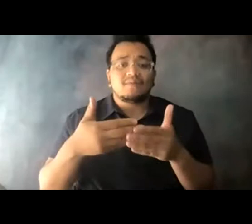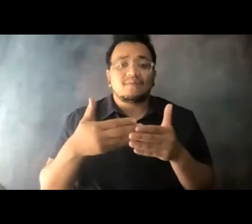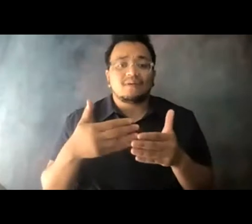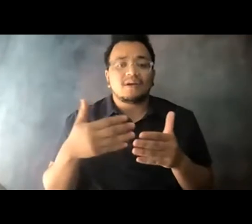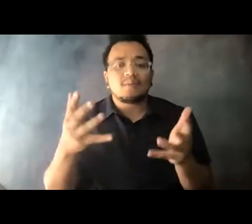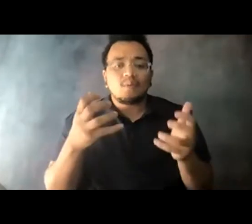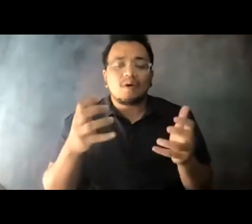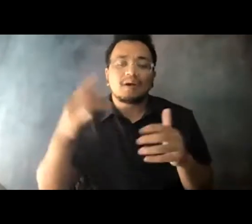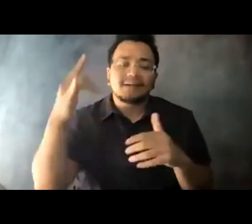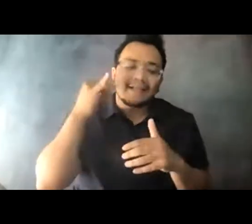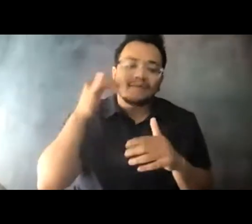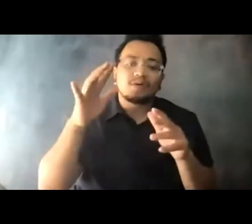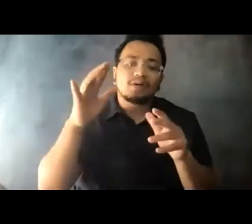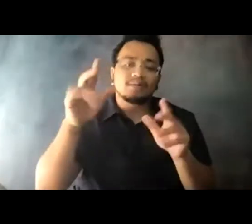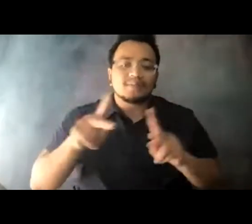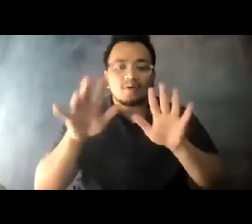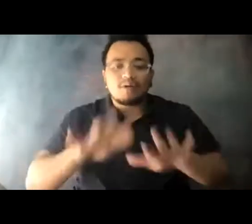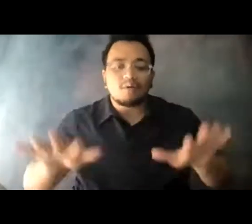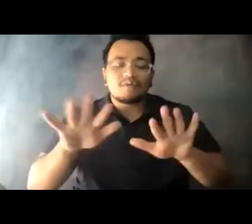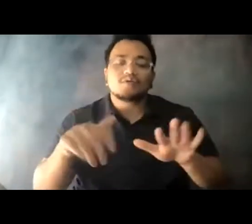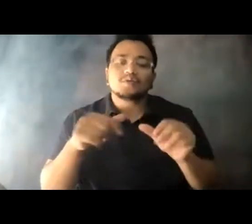and get on board to reduce emissions to give our